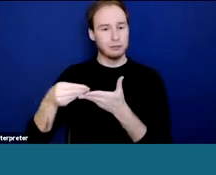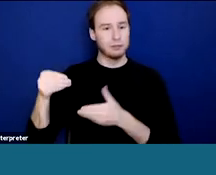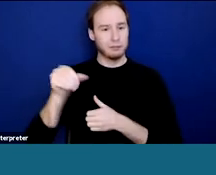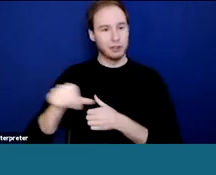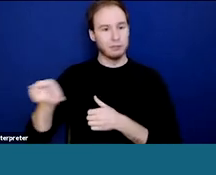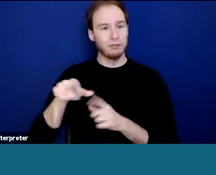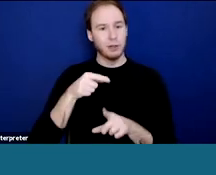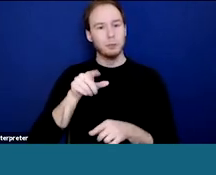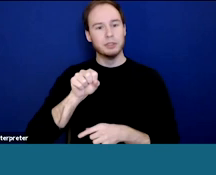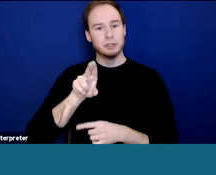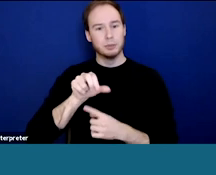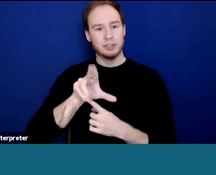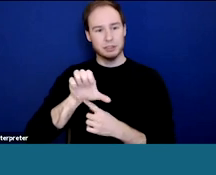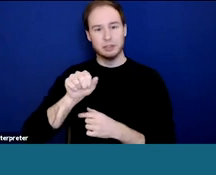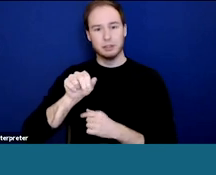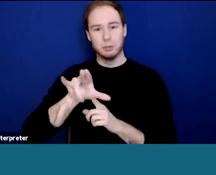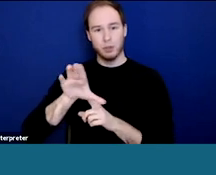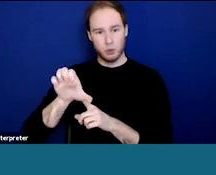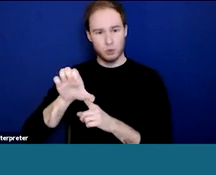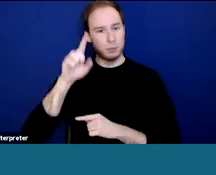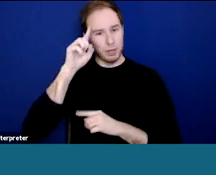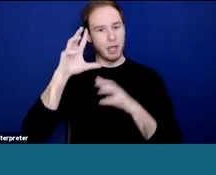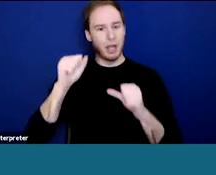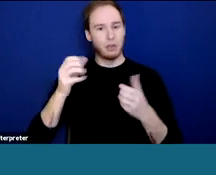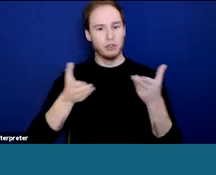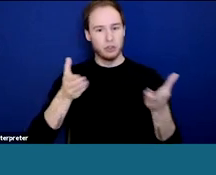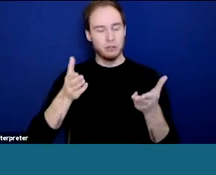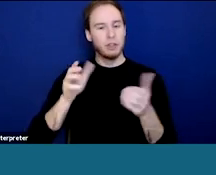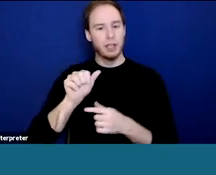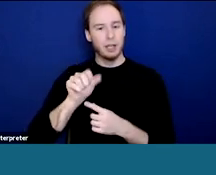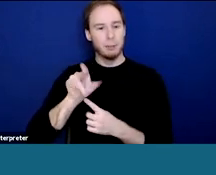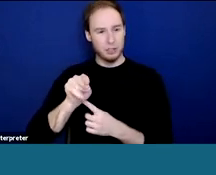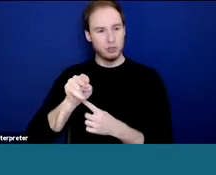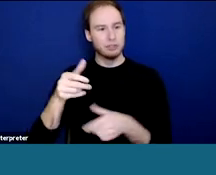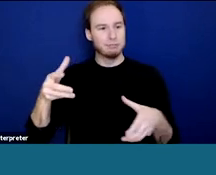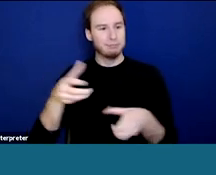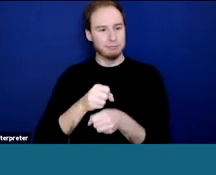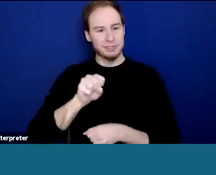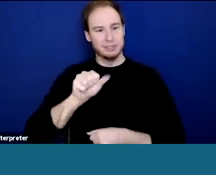and Mental Health Services Administration or SAMHSA, but the views are solely of us,